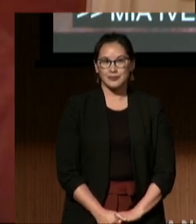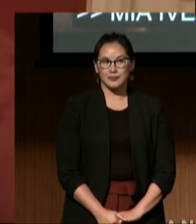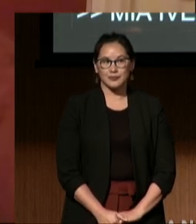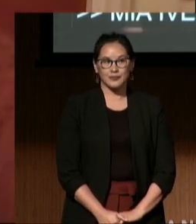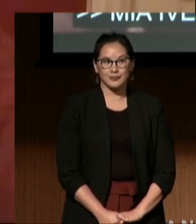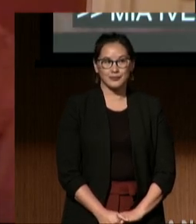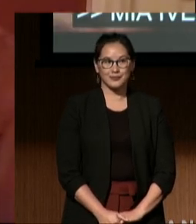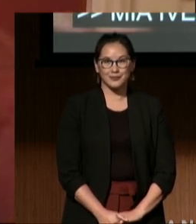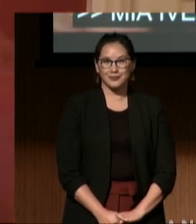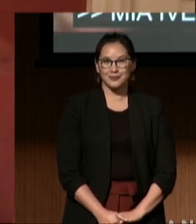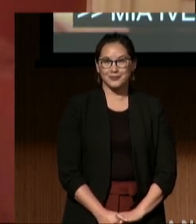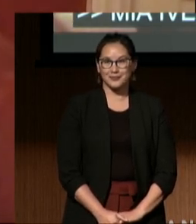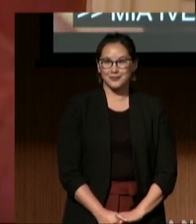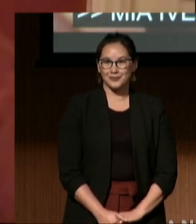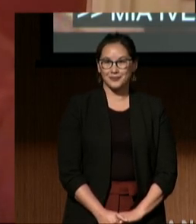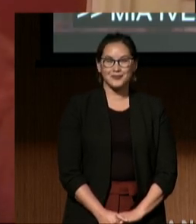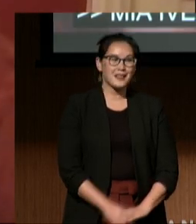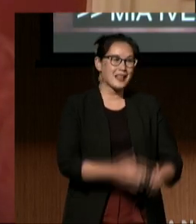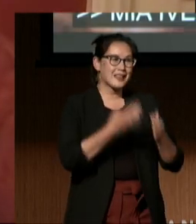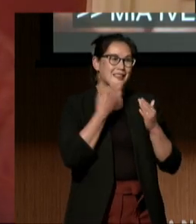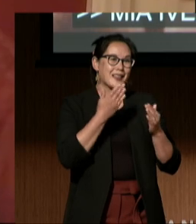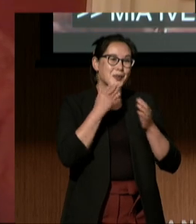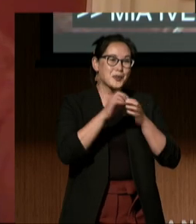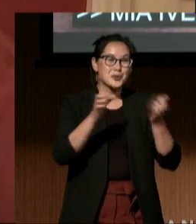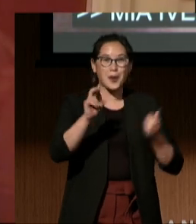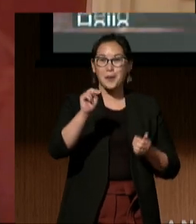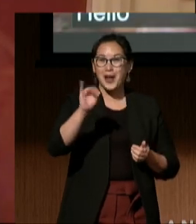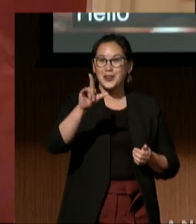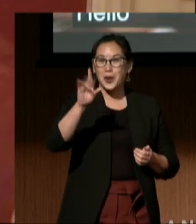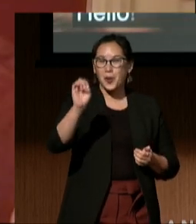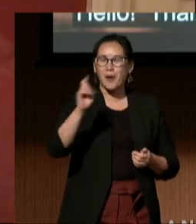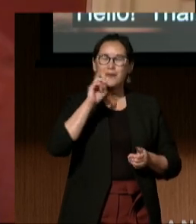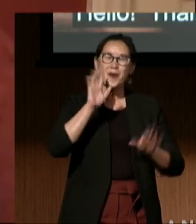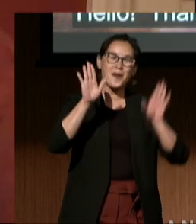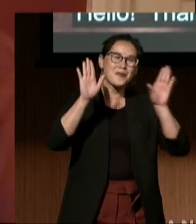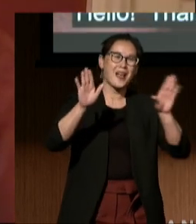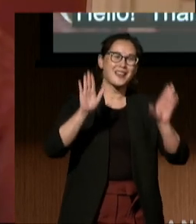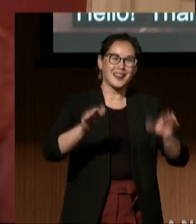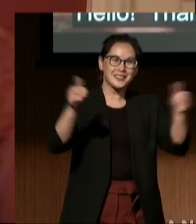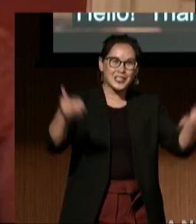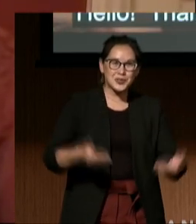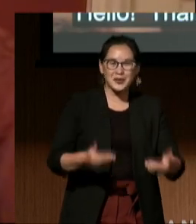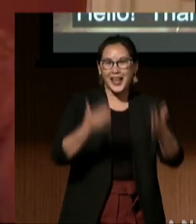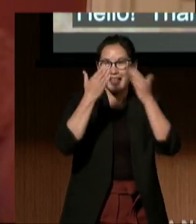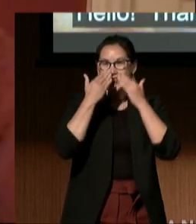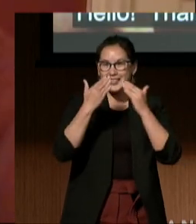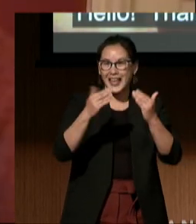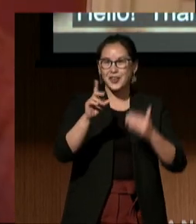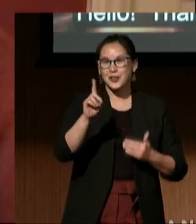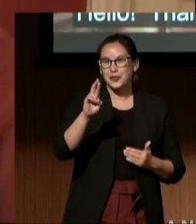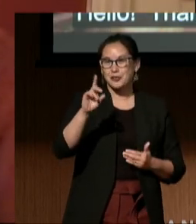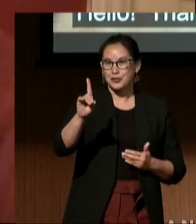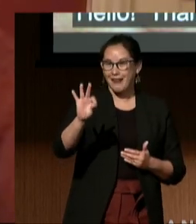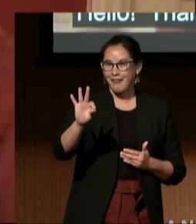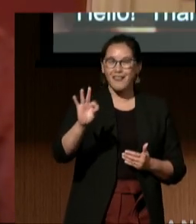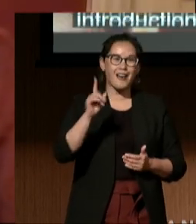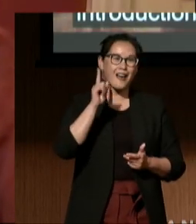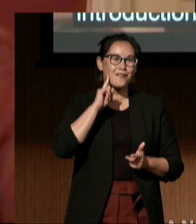Thank you so much, Nicole, for that fantastic introduction, and thank you, DREDF, for inviting me to speak tonight